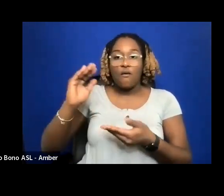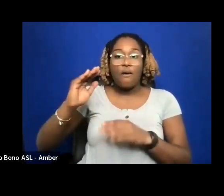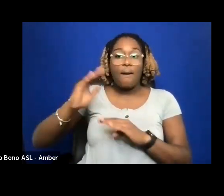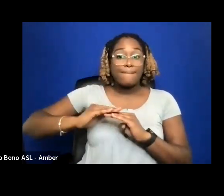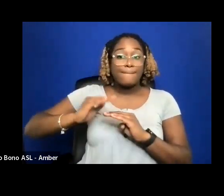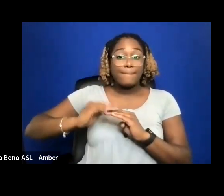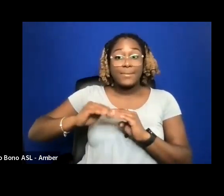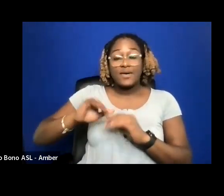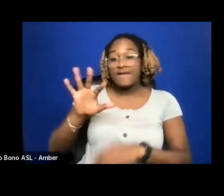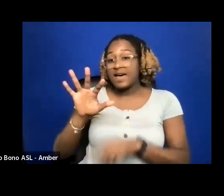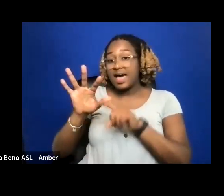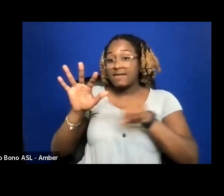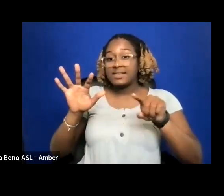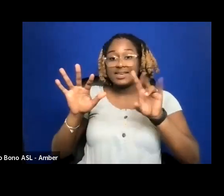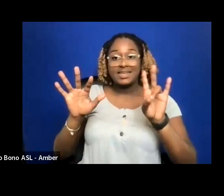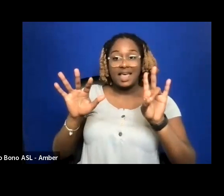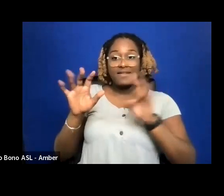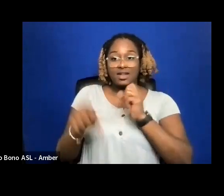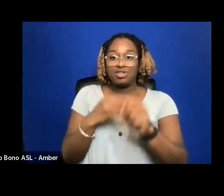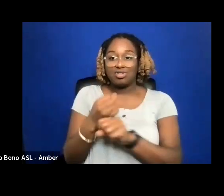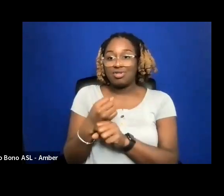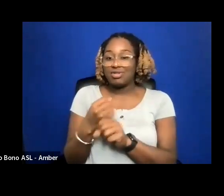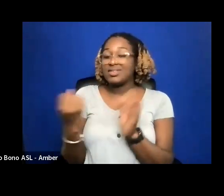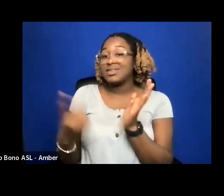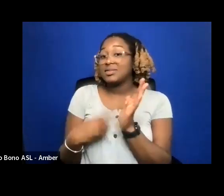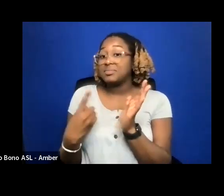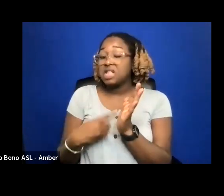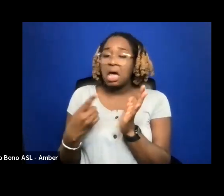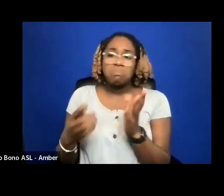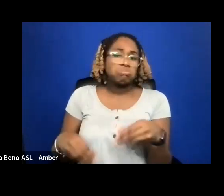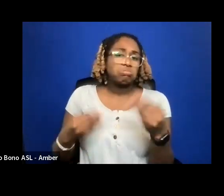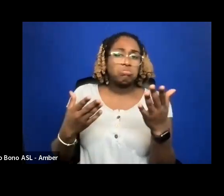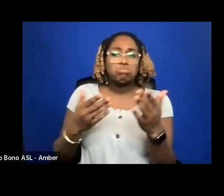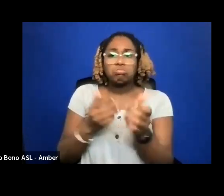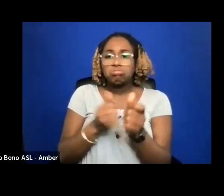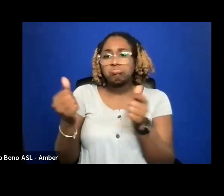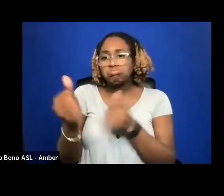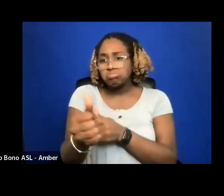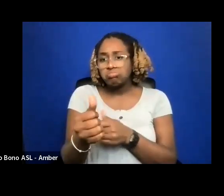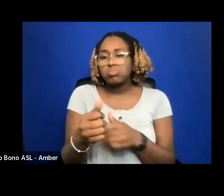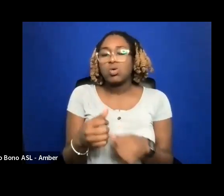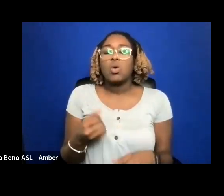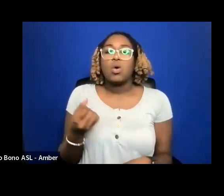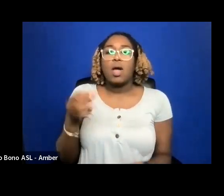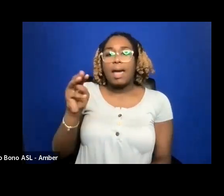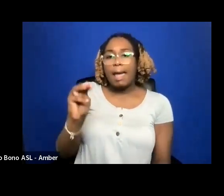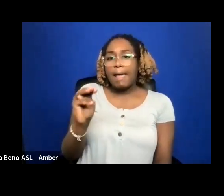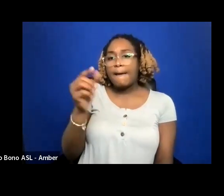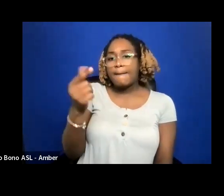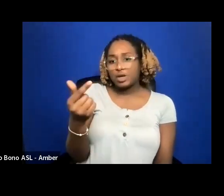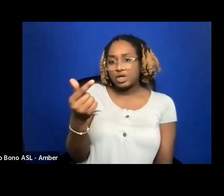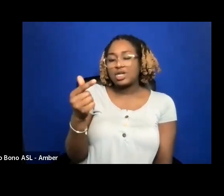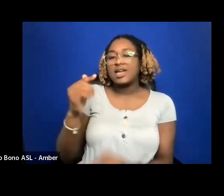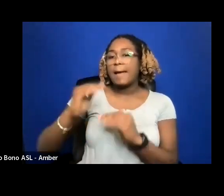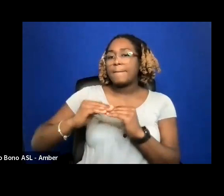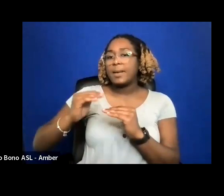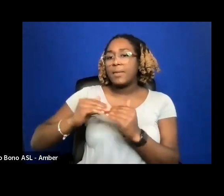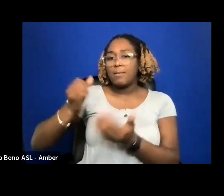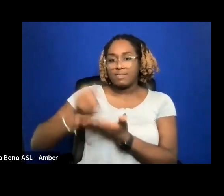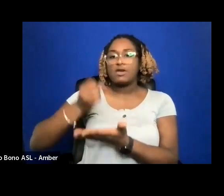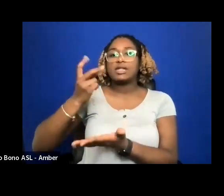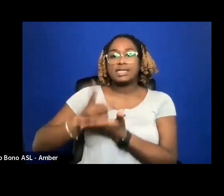SOMETIMES THEY PROVIDE REASONS OR MG WHICH IS MINIMUM GUARANTEE.